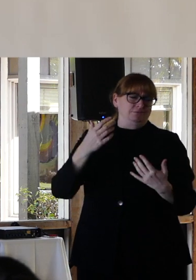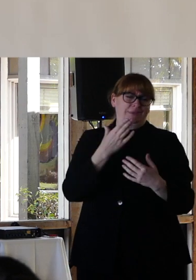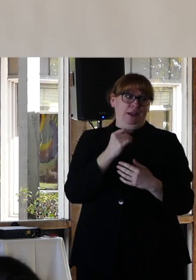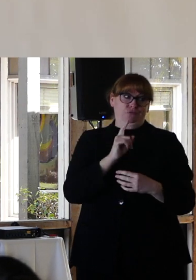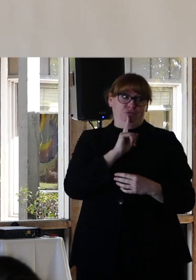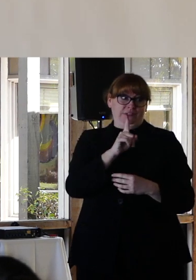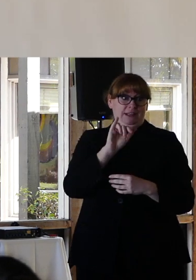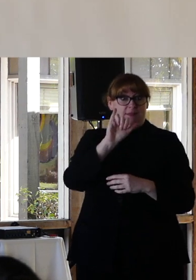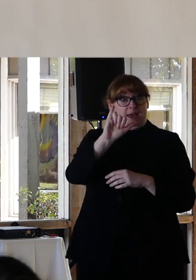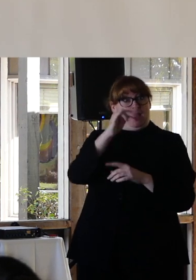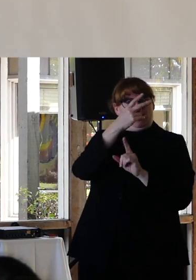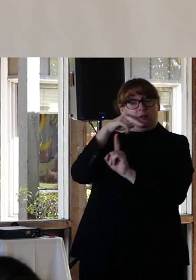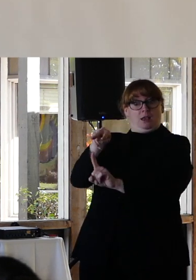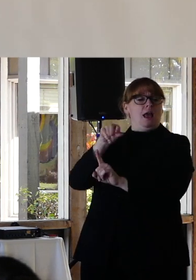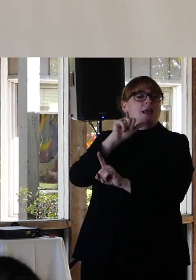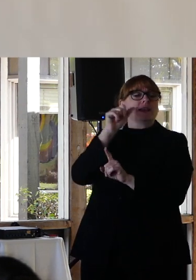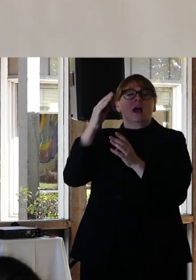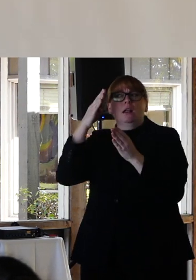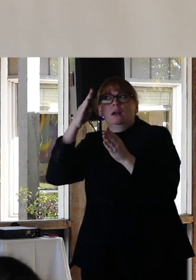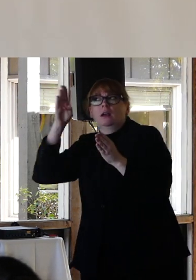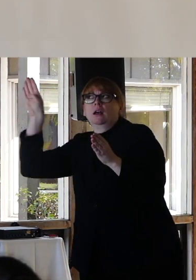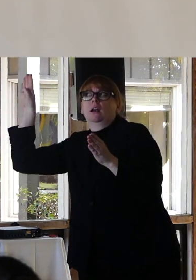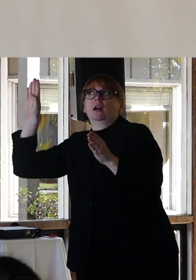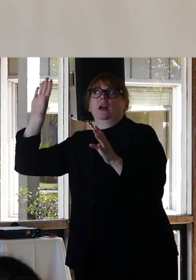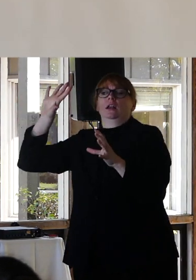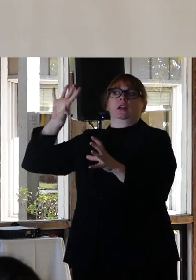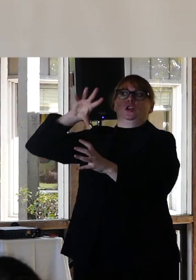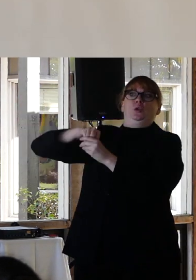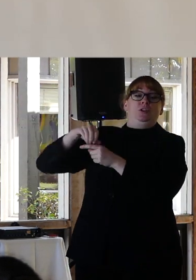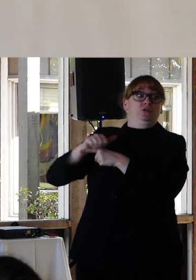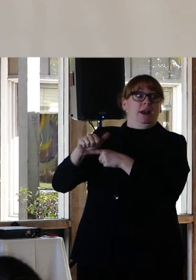of space in its training and educational approaches for people from racial